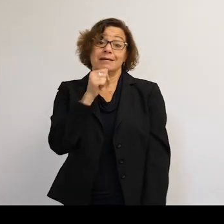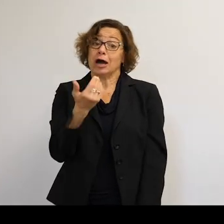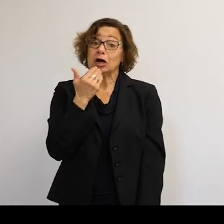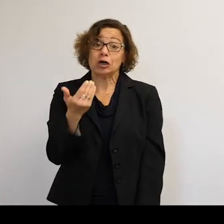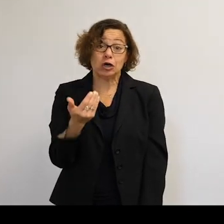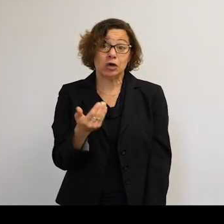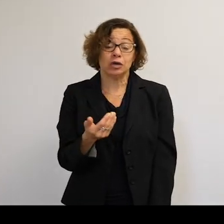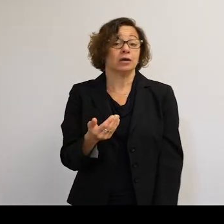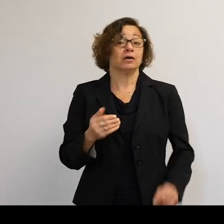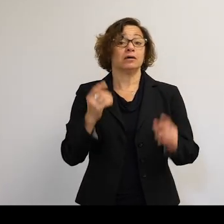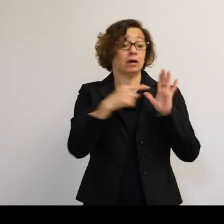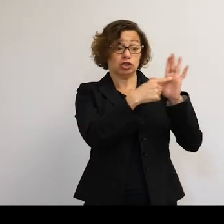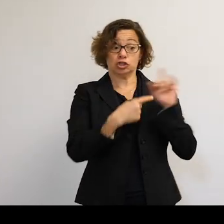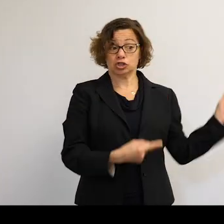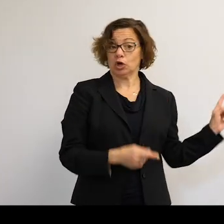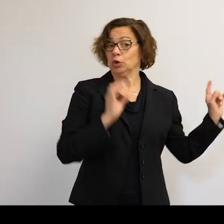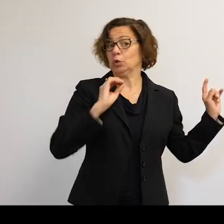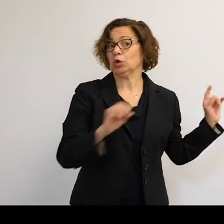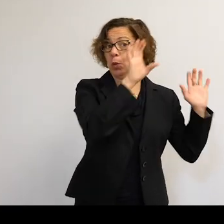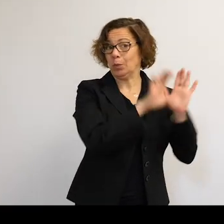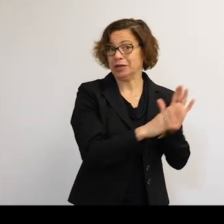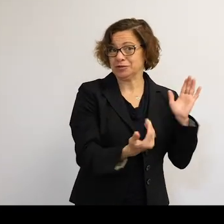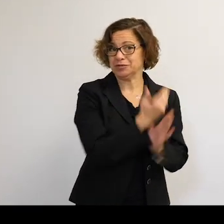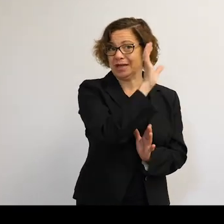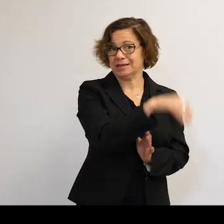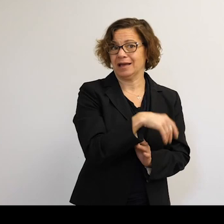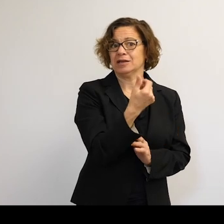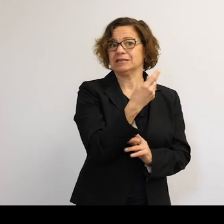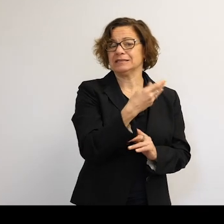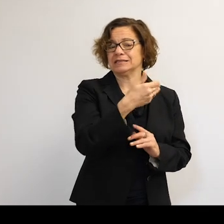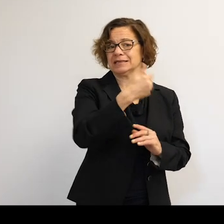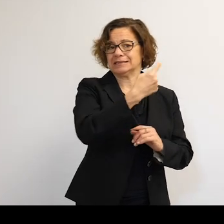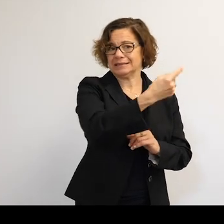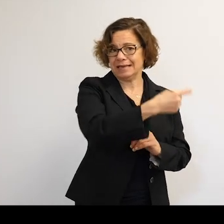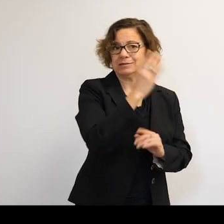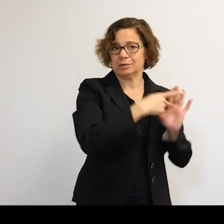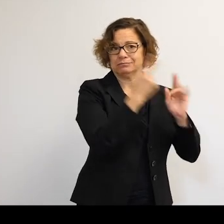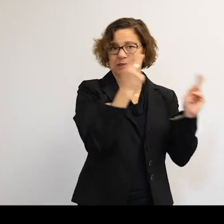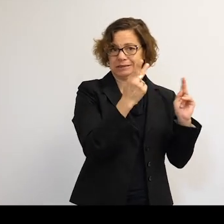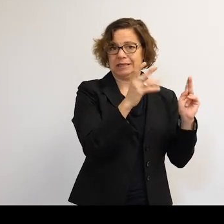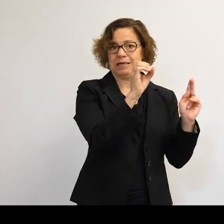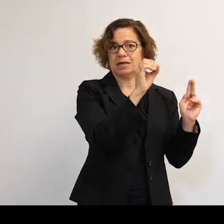But we literally don't have orbits yet for those new objects that we generate over the next couple of days.